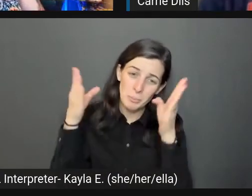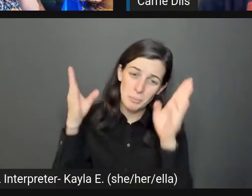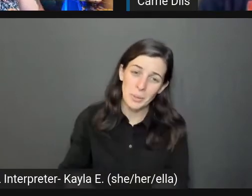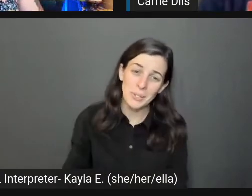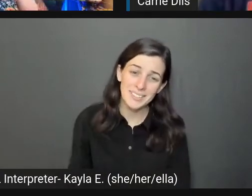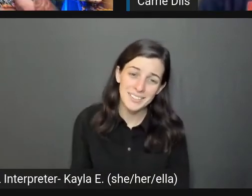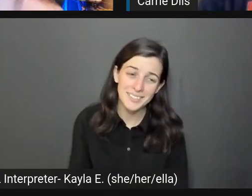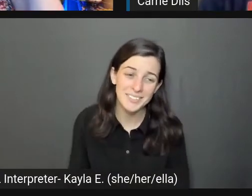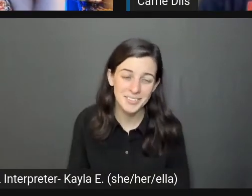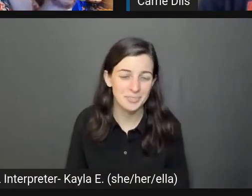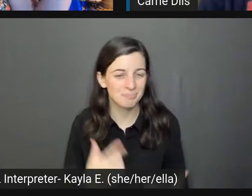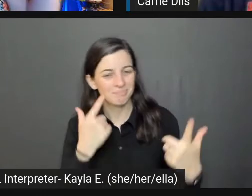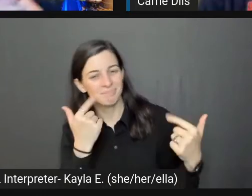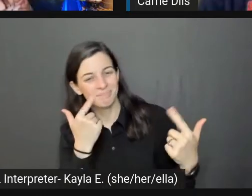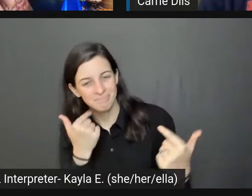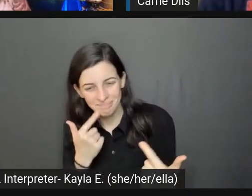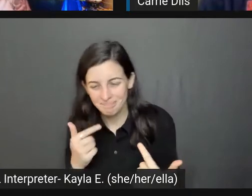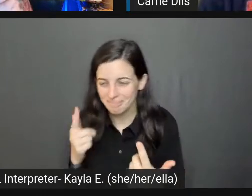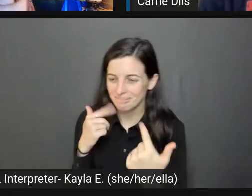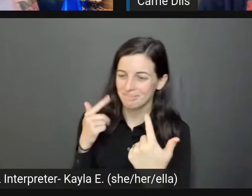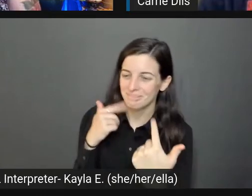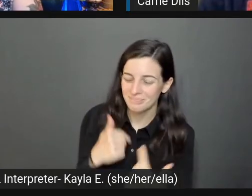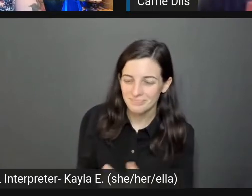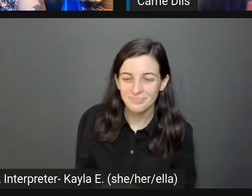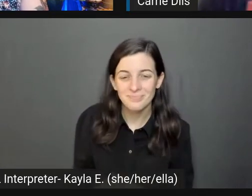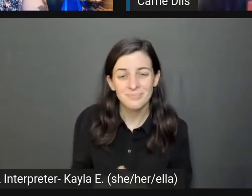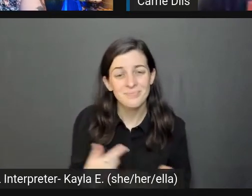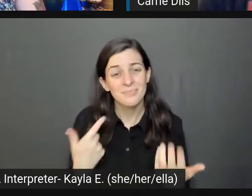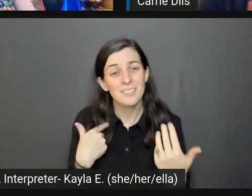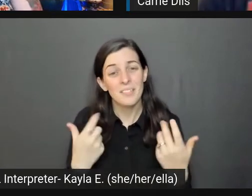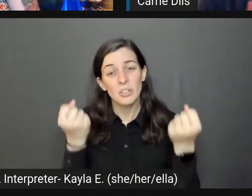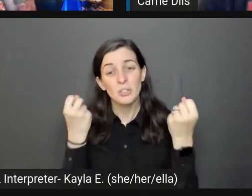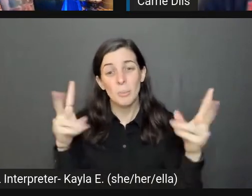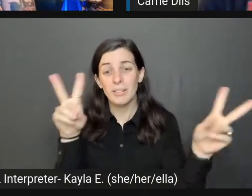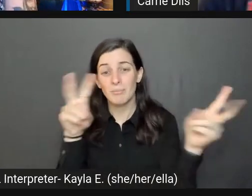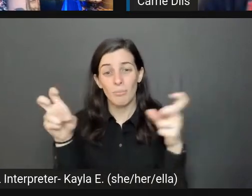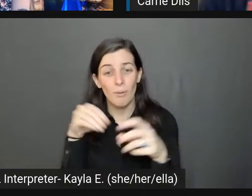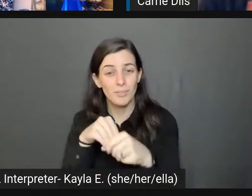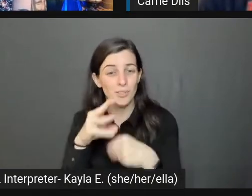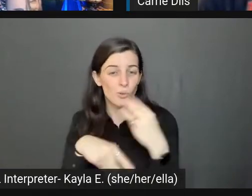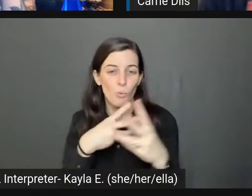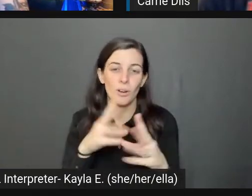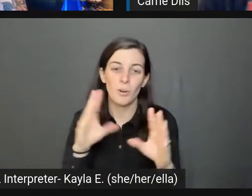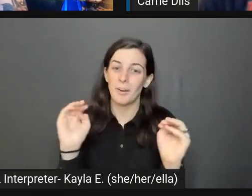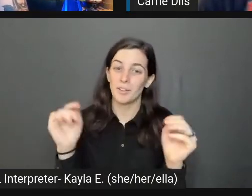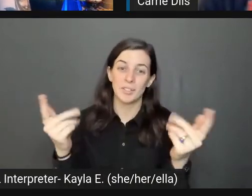And you can solve so many problems in the world. Oh my goodness. For sure.